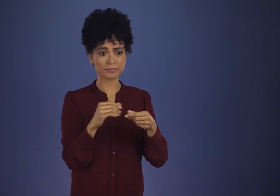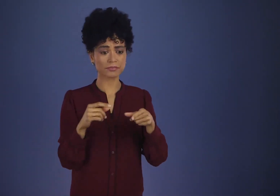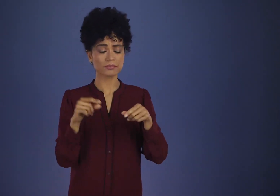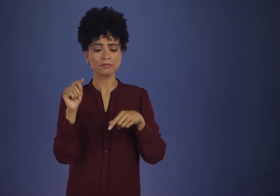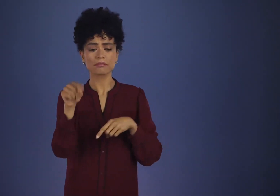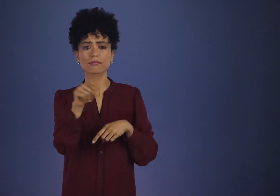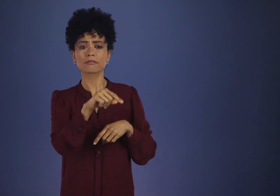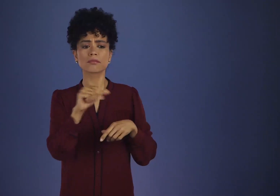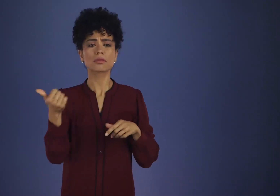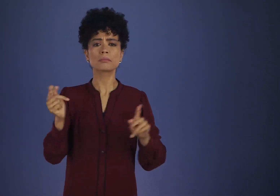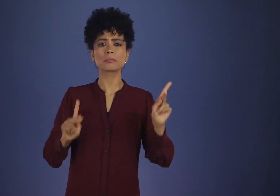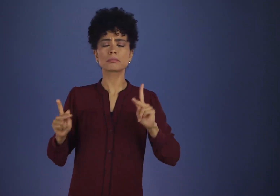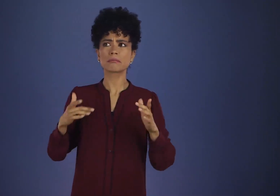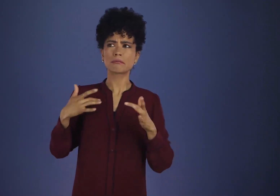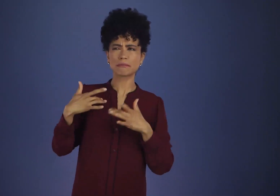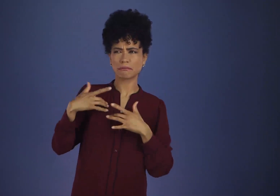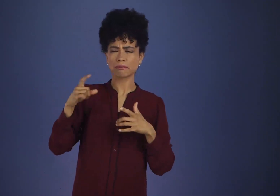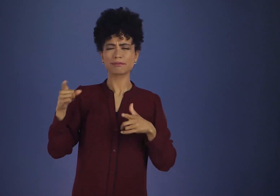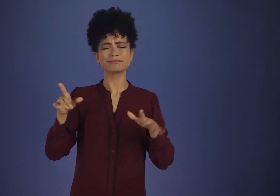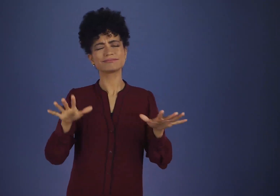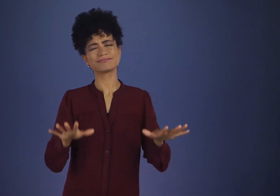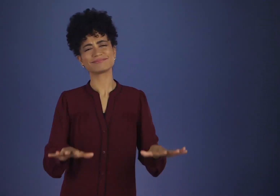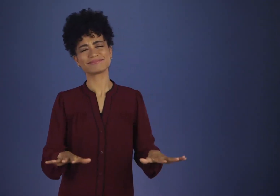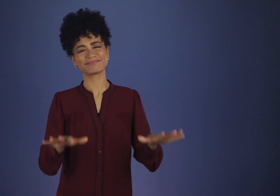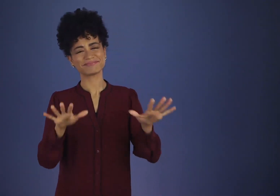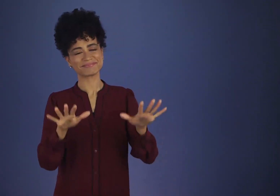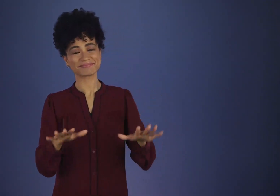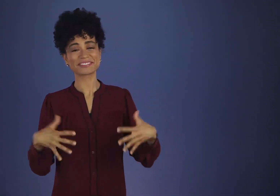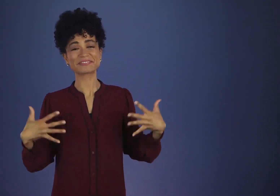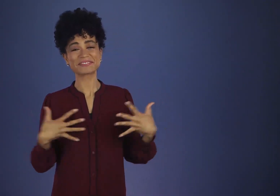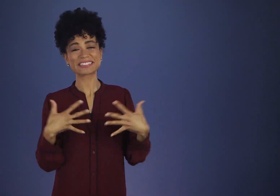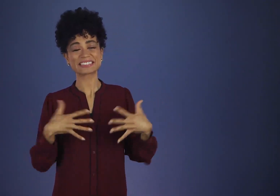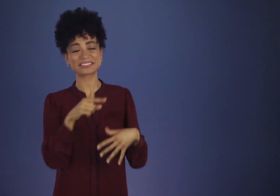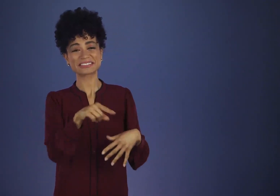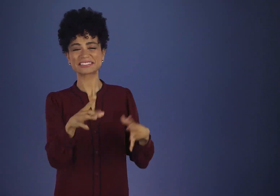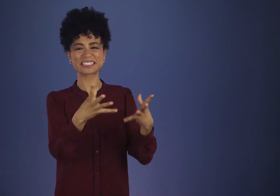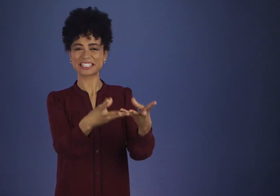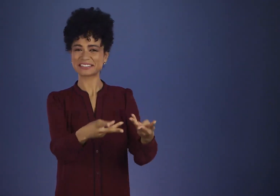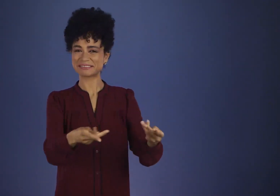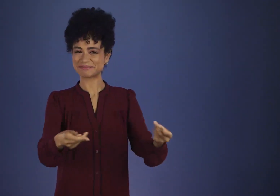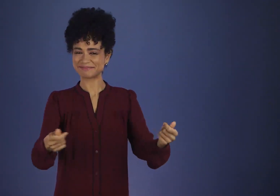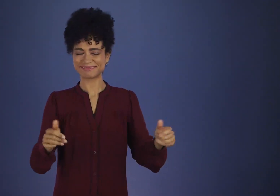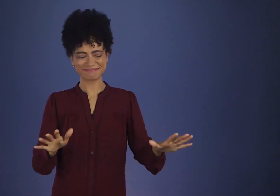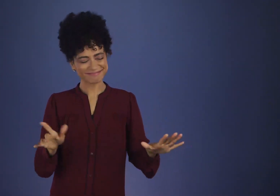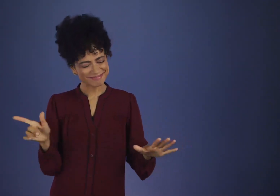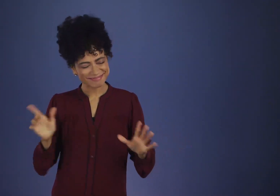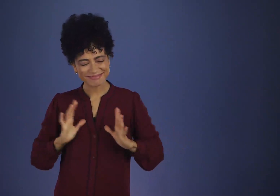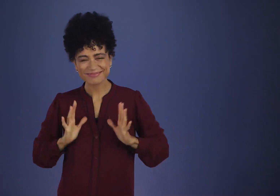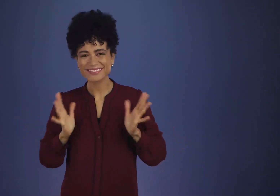By his eloquence he allayed all fears, despite advice from the Foundation that it could issue no charter,